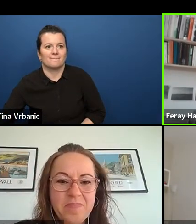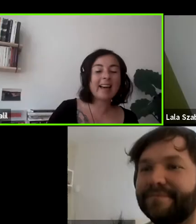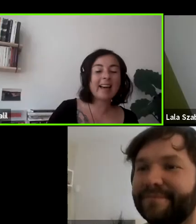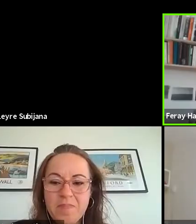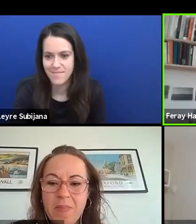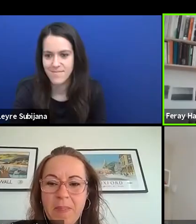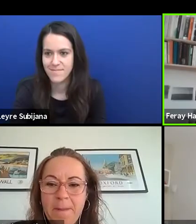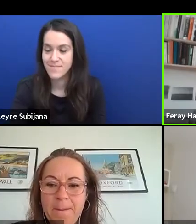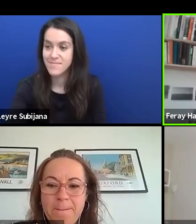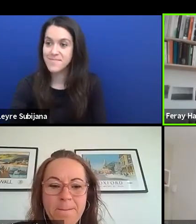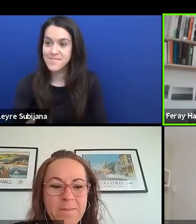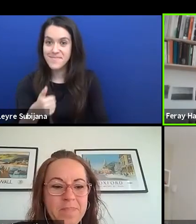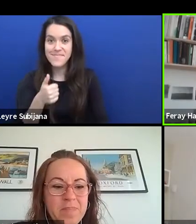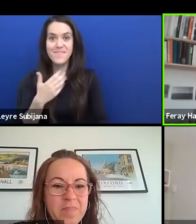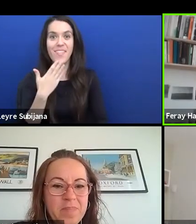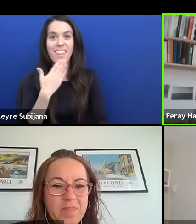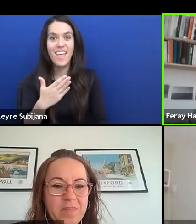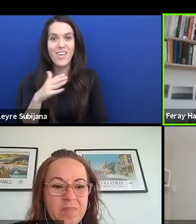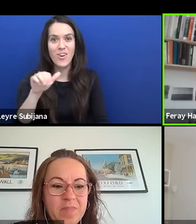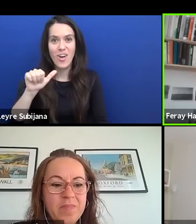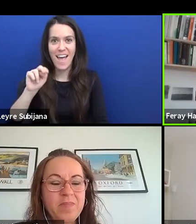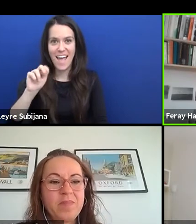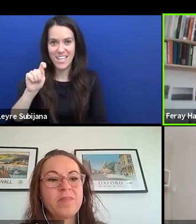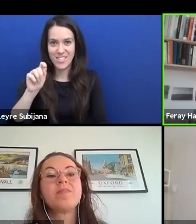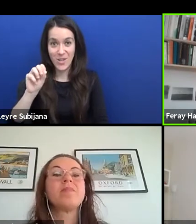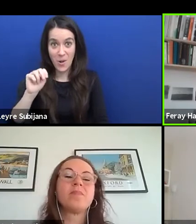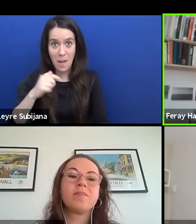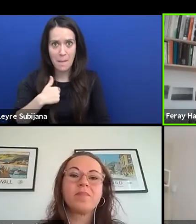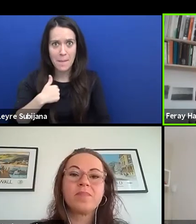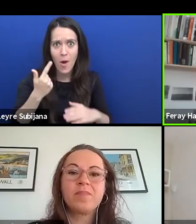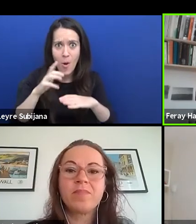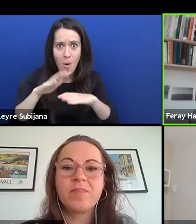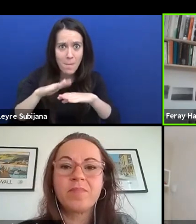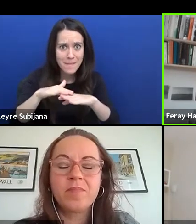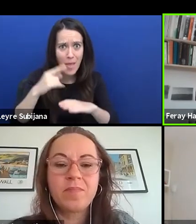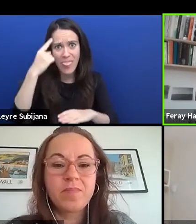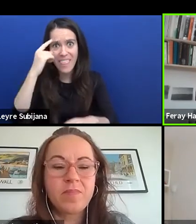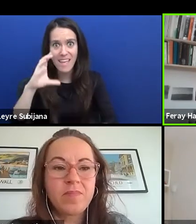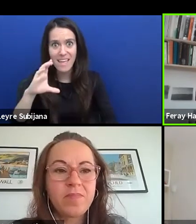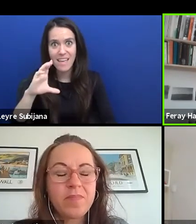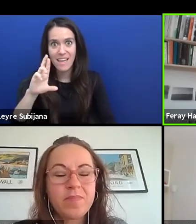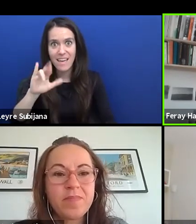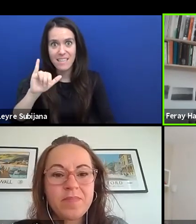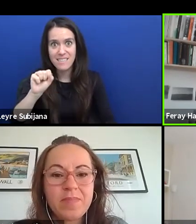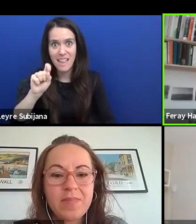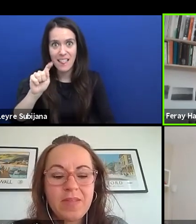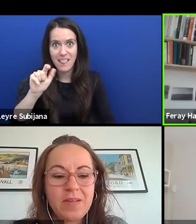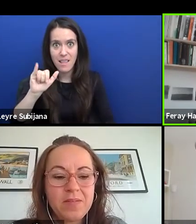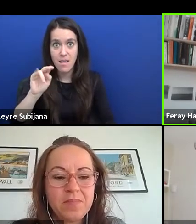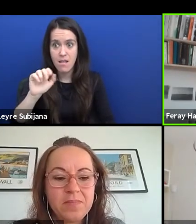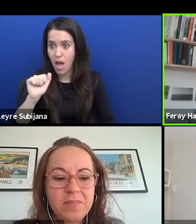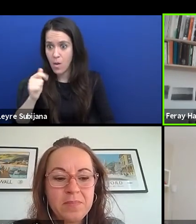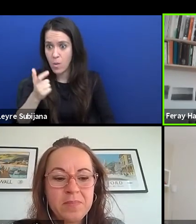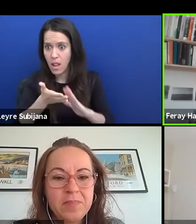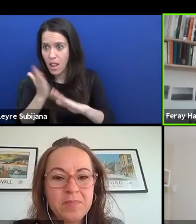but I was wondering if Cristina, she had to leave. If she's still here to say one last goodbye